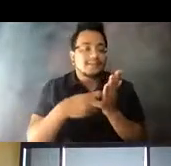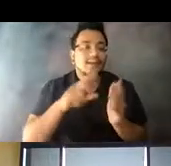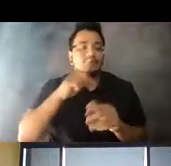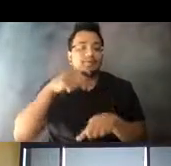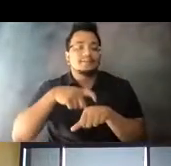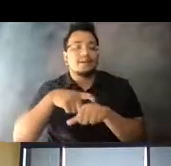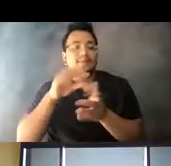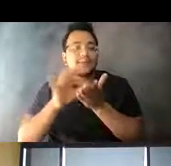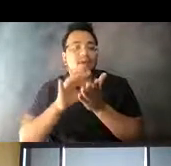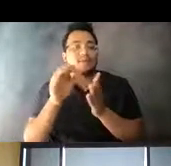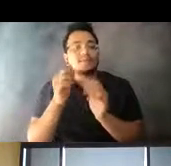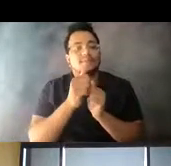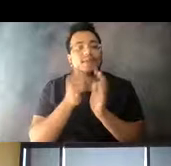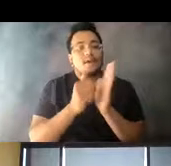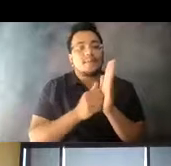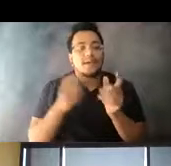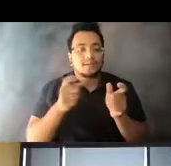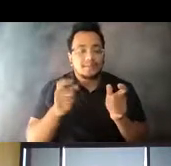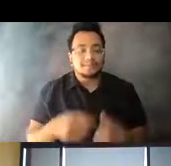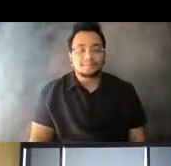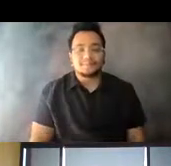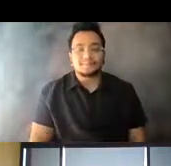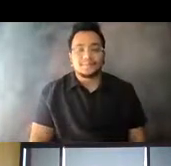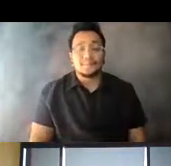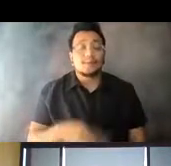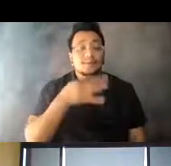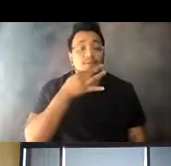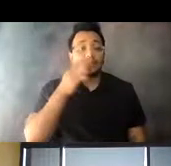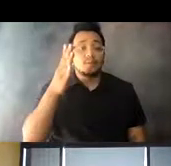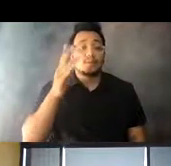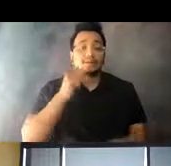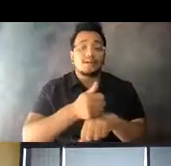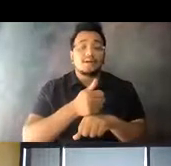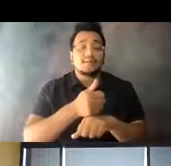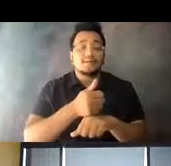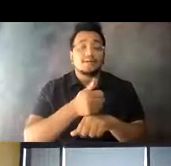14:44:35 We are about to launch a very aggressive outreach effort to convert people to PRONTO.